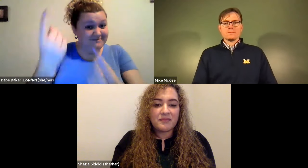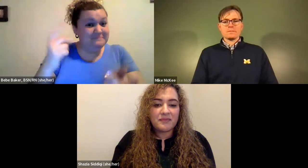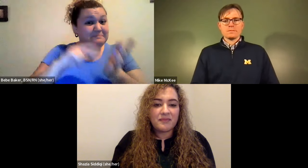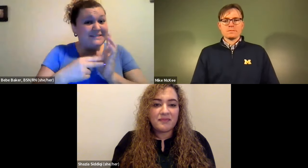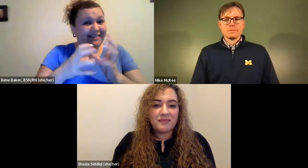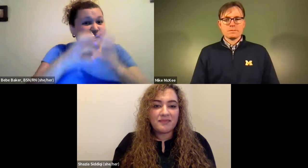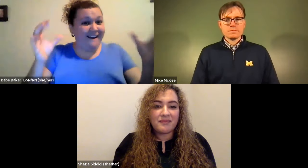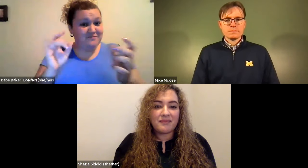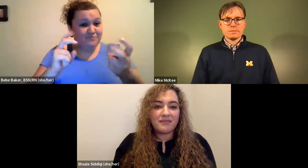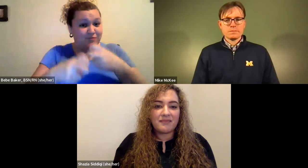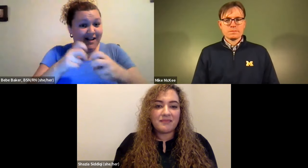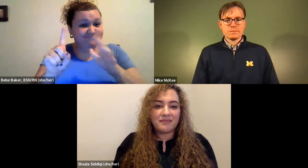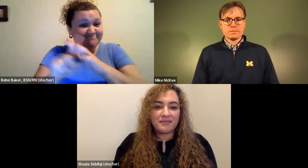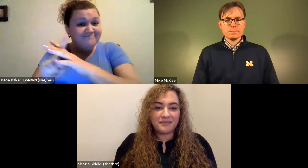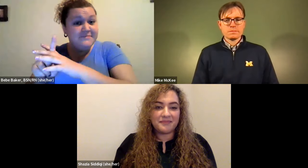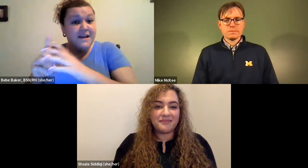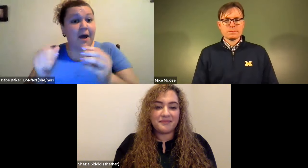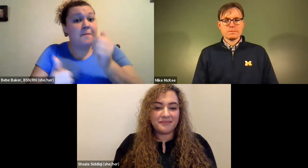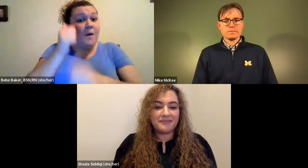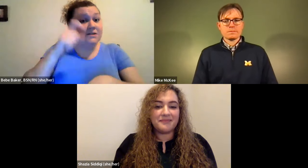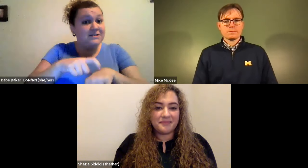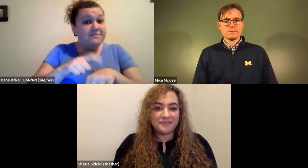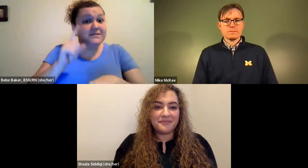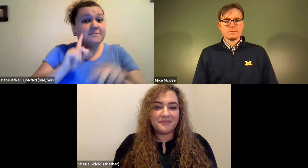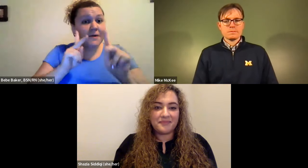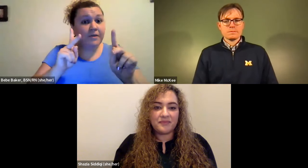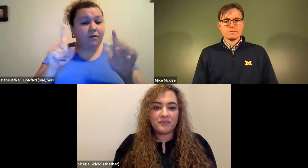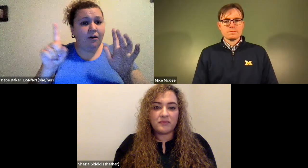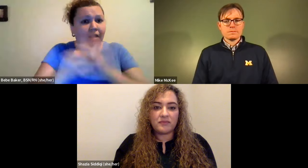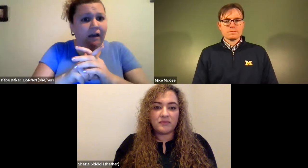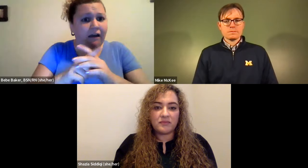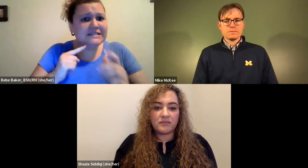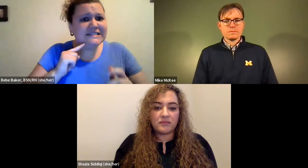Cristine Saunders: Only 30% of right deaf people regularly go to their family doctor so problems can come up.